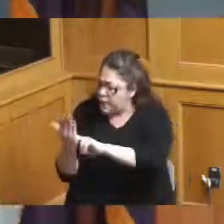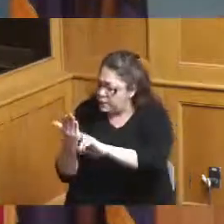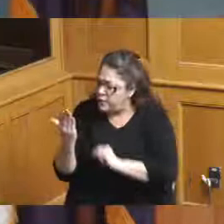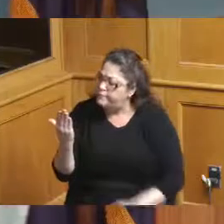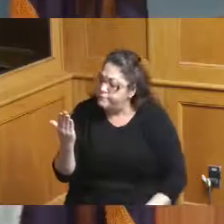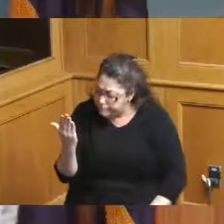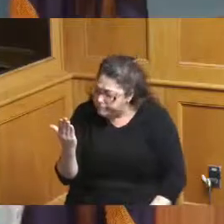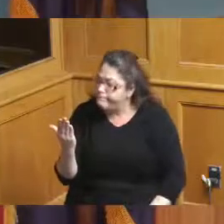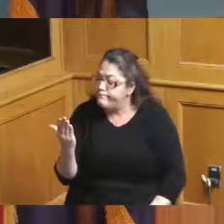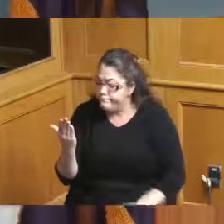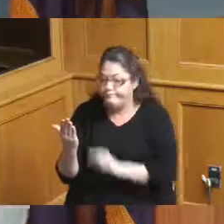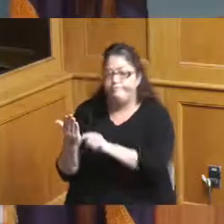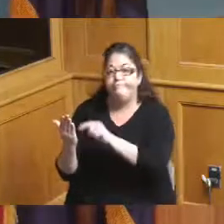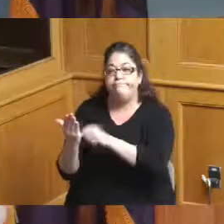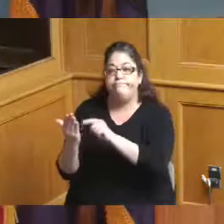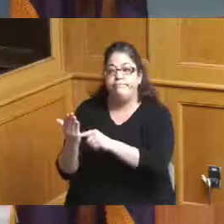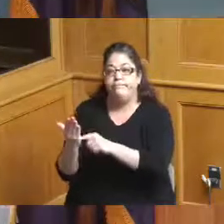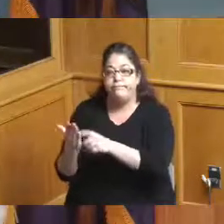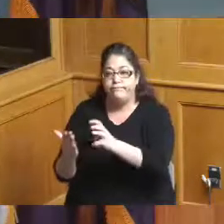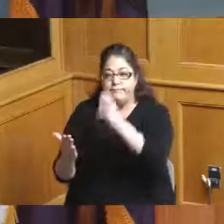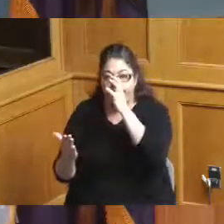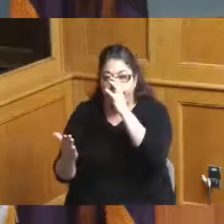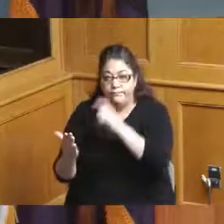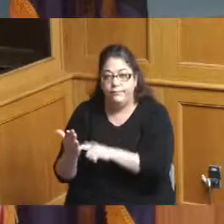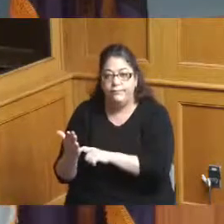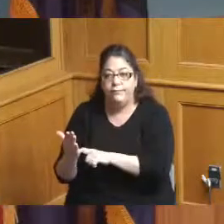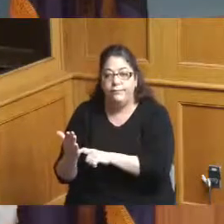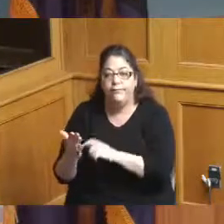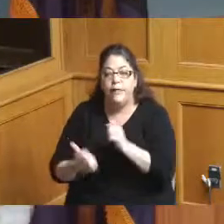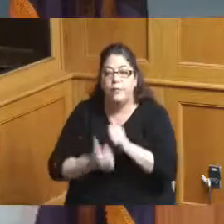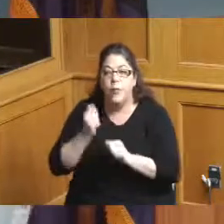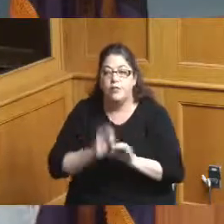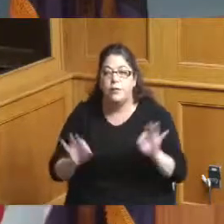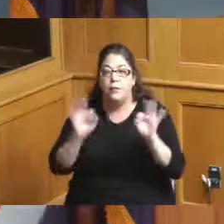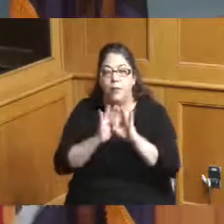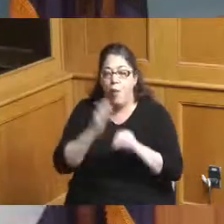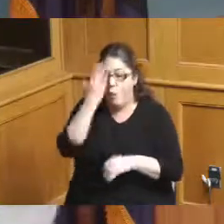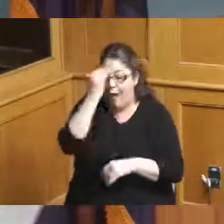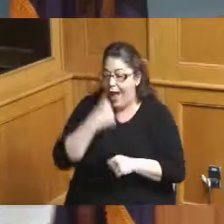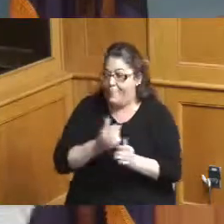thing and this Madam President is why I guess I'm so passionate about it because this is what I got